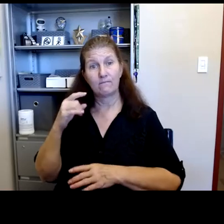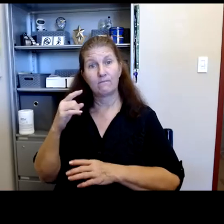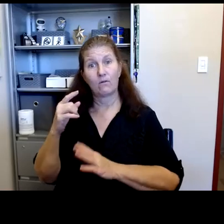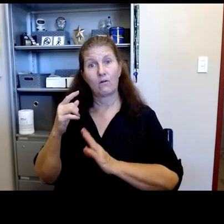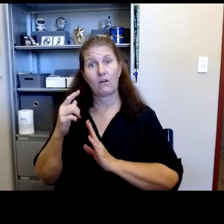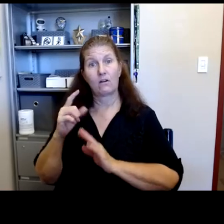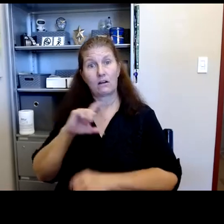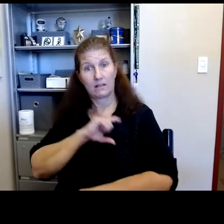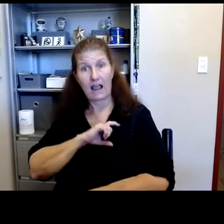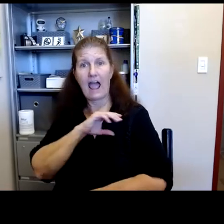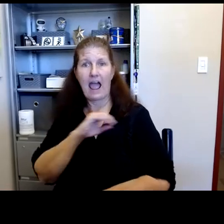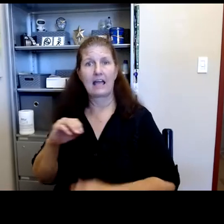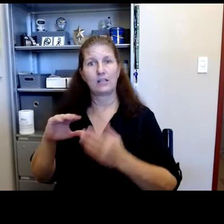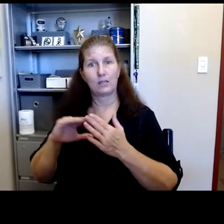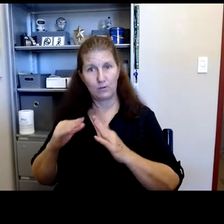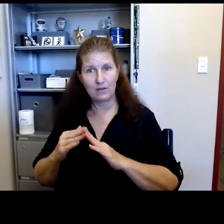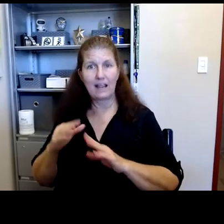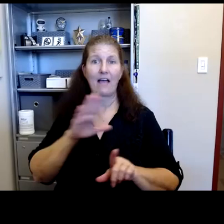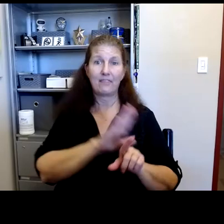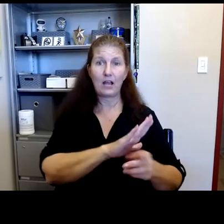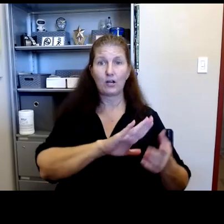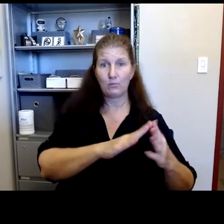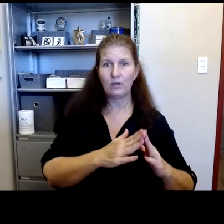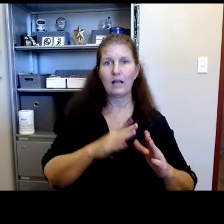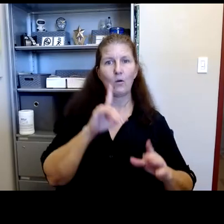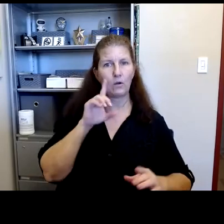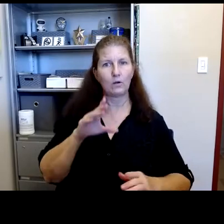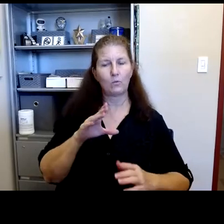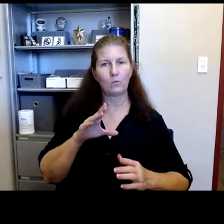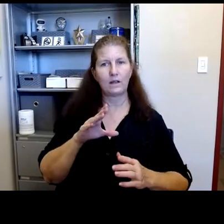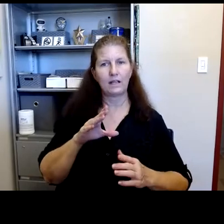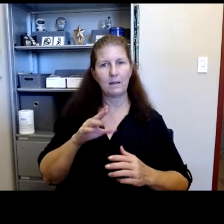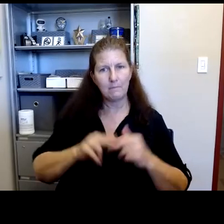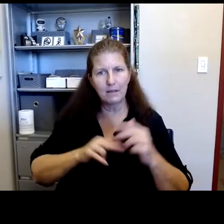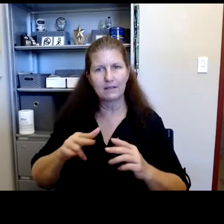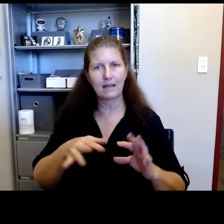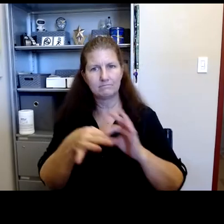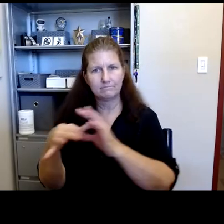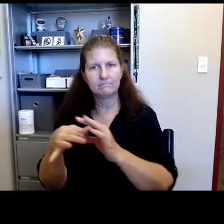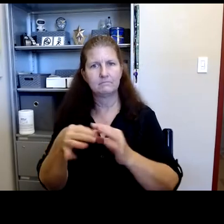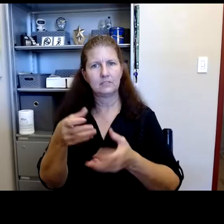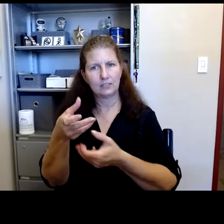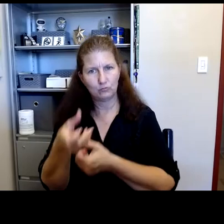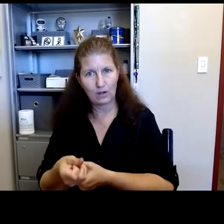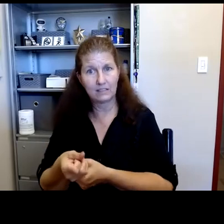Robyn Thomas: and the communities that law enforcement serves when we focus on building trust in all the ways that are now being shown to work.